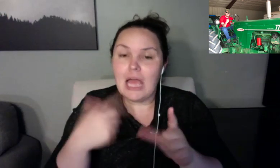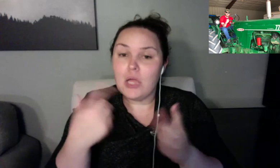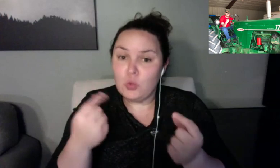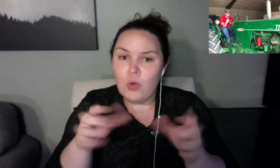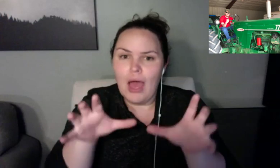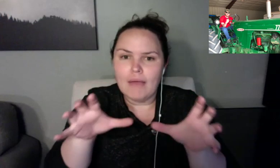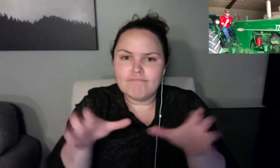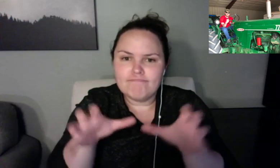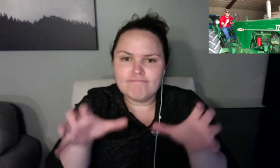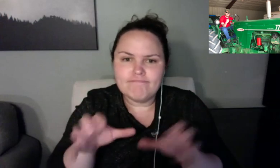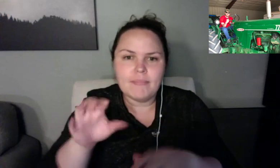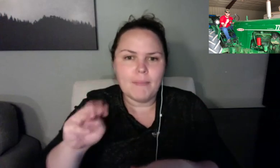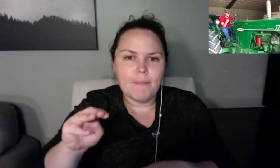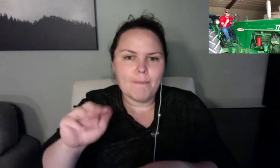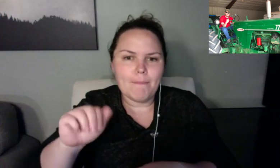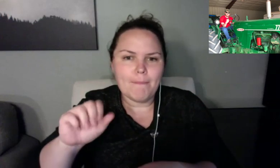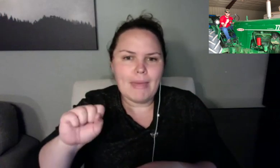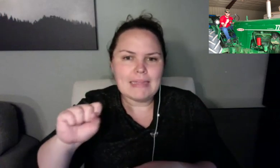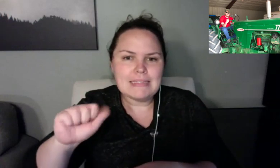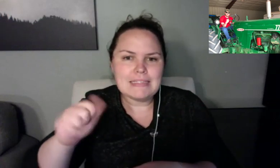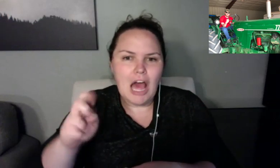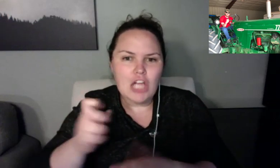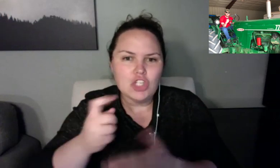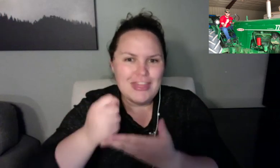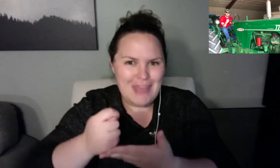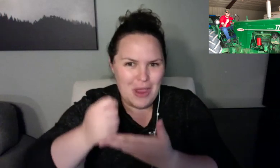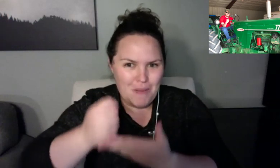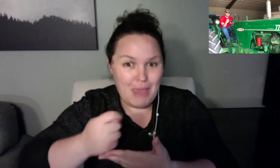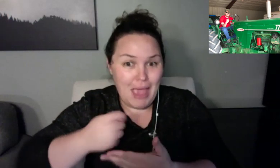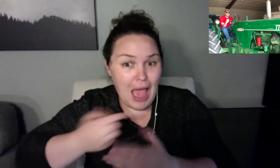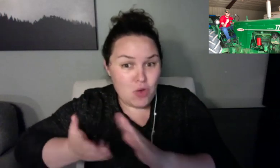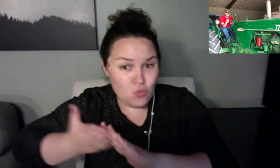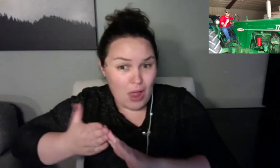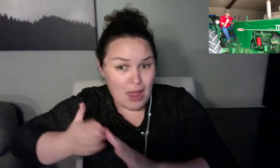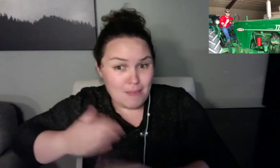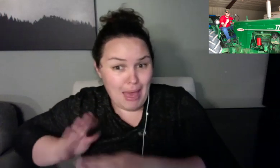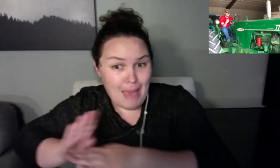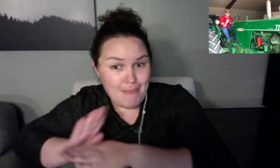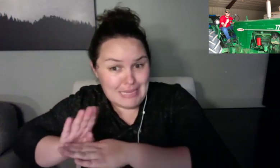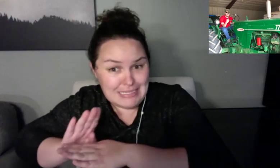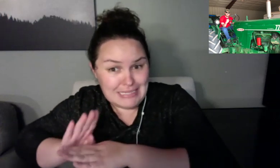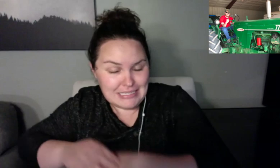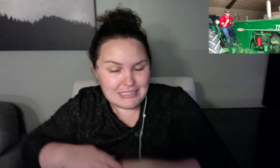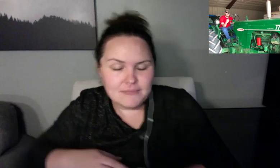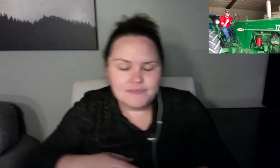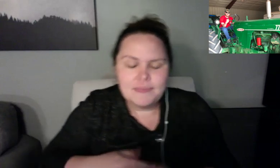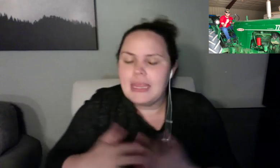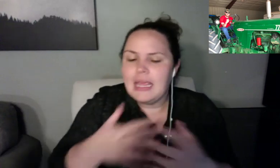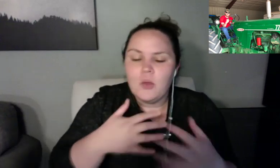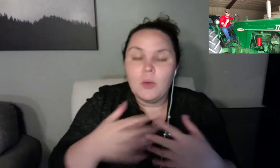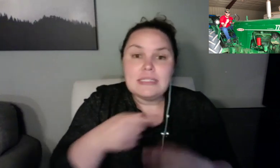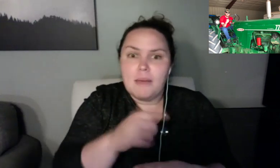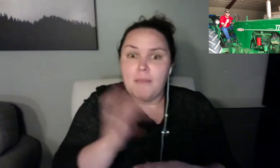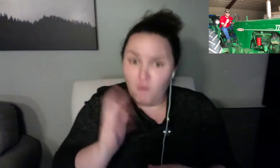Research Fund. Because I have bilateral detached retinas. And, boy, the research they're doing over there is incredible.